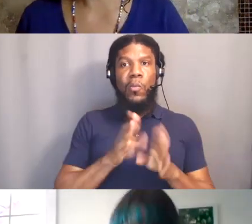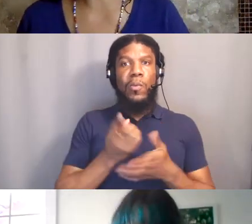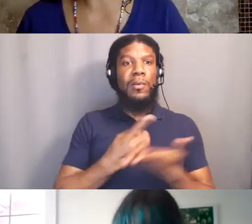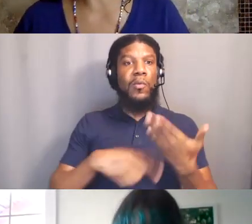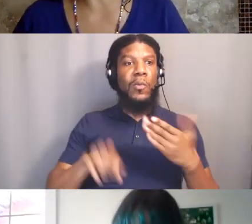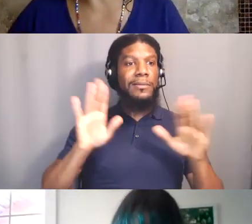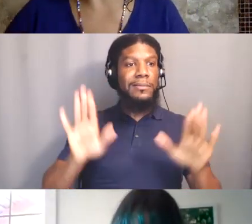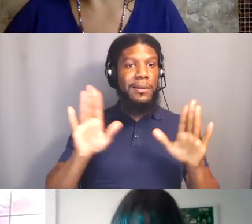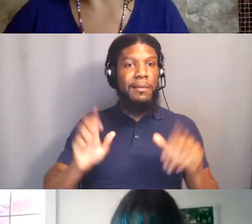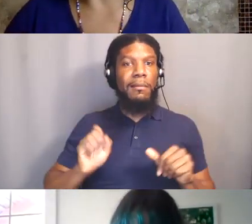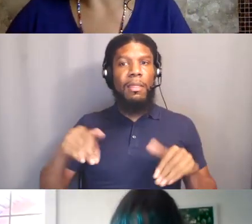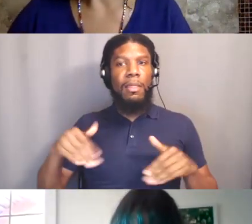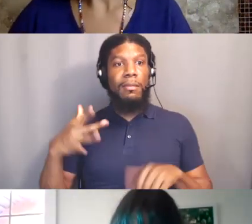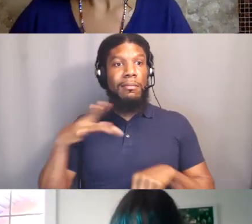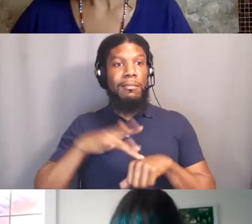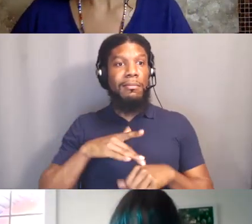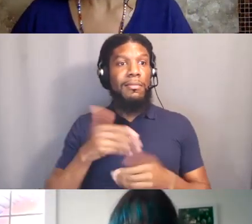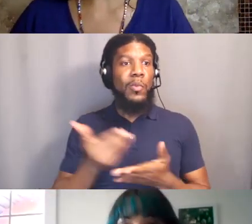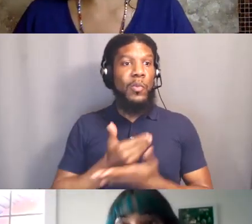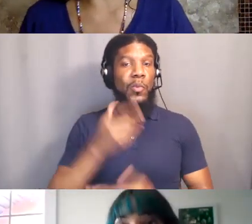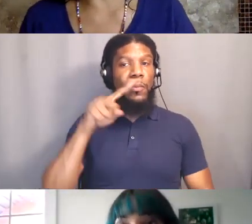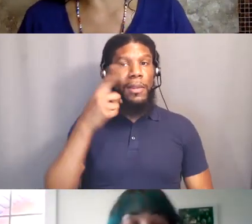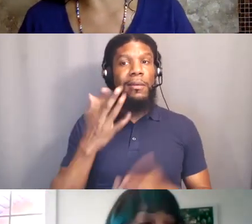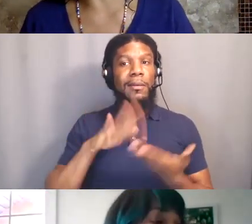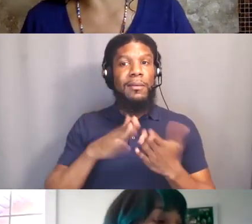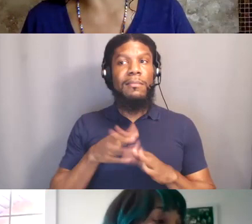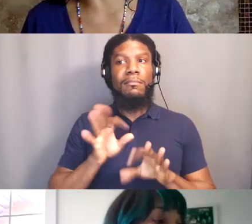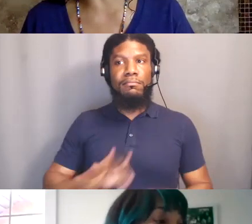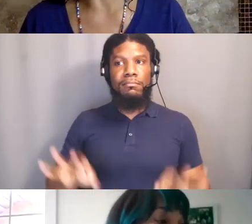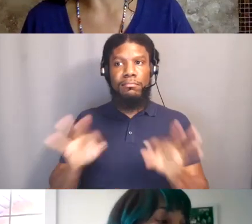you're gonna wanna go on Sunday. Anybody else wanna share a victory?